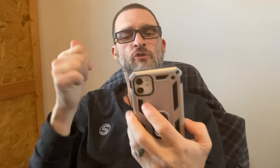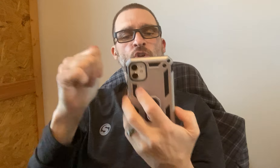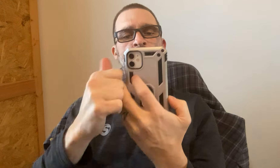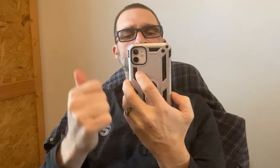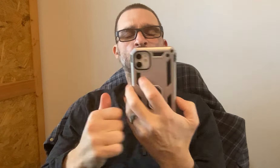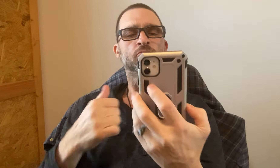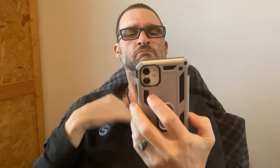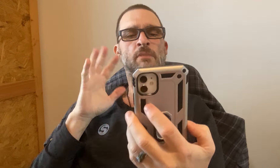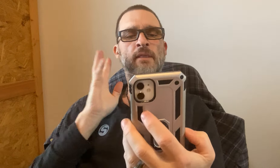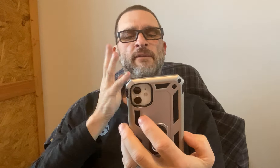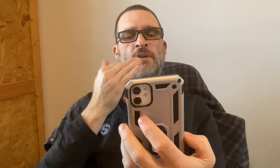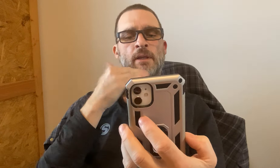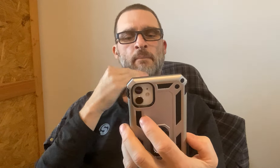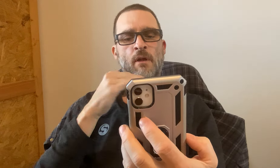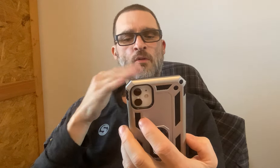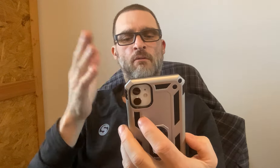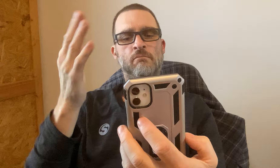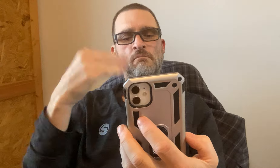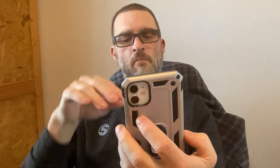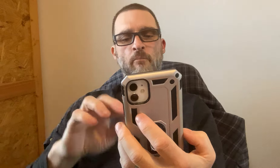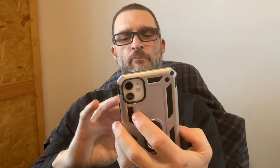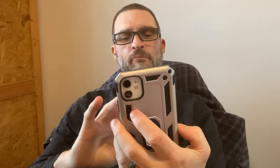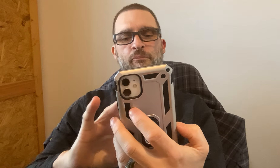It says "switch to other account" - I'm just leaving that alone with the email.